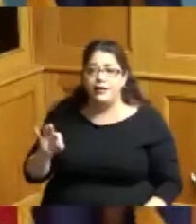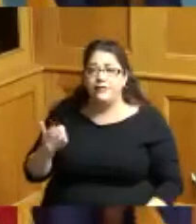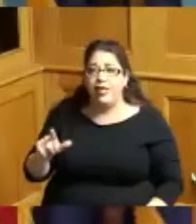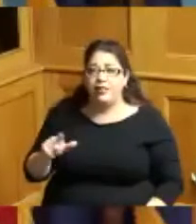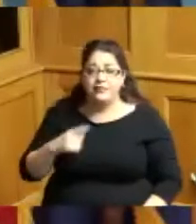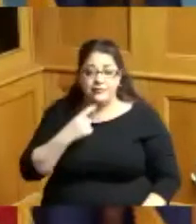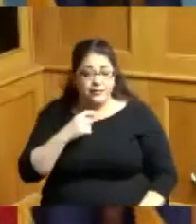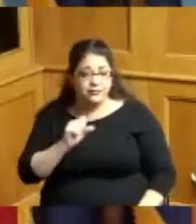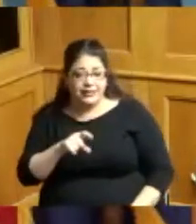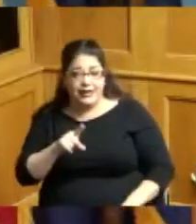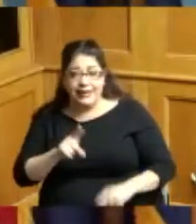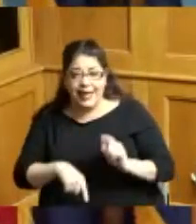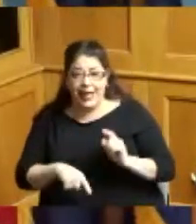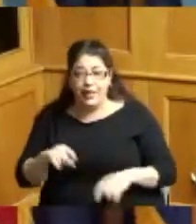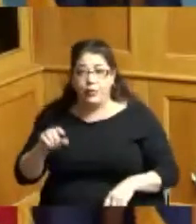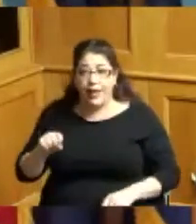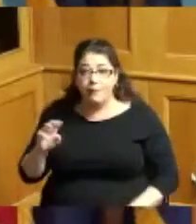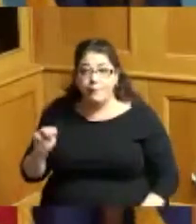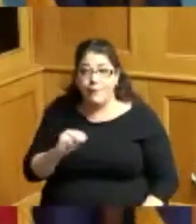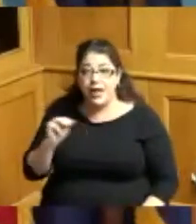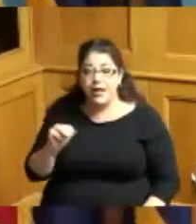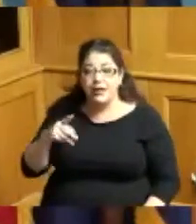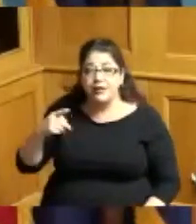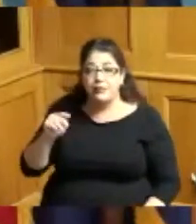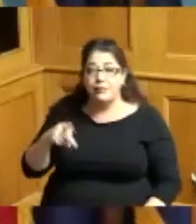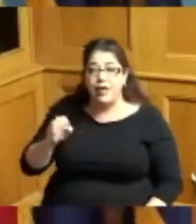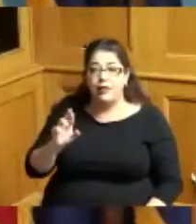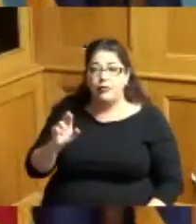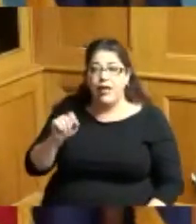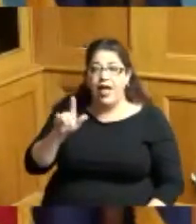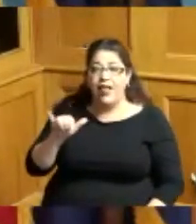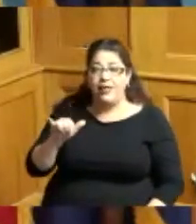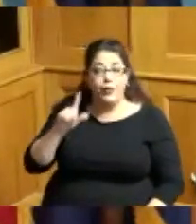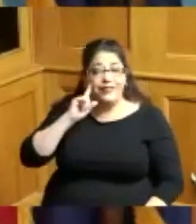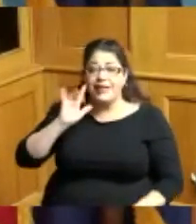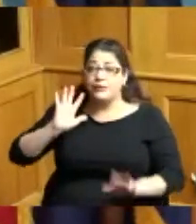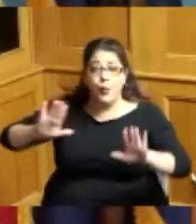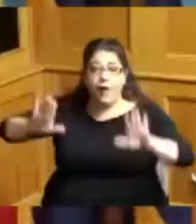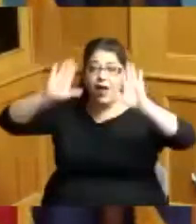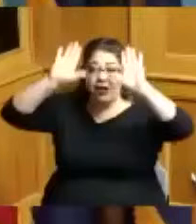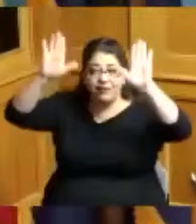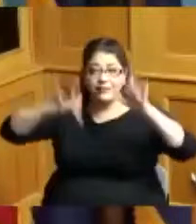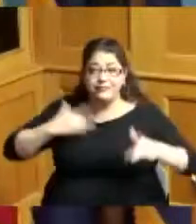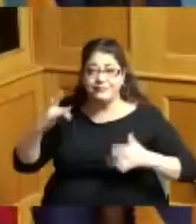it and then Monday we do a pep rally and we at the pep rally we think is phenomenal it's phenomenal